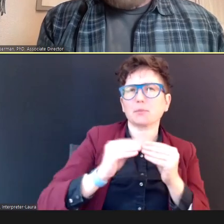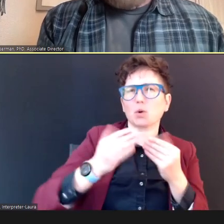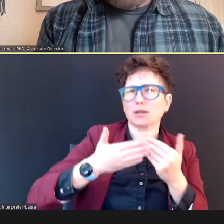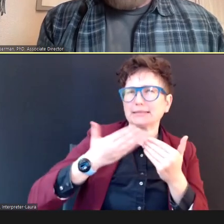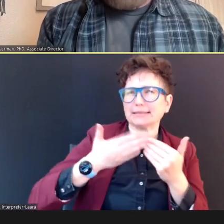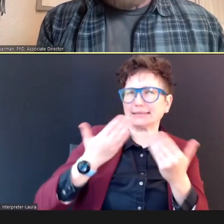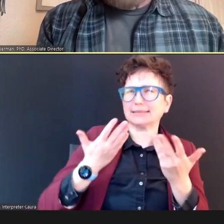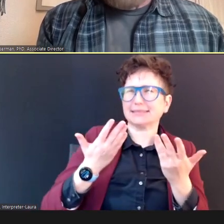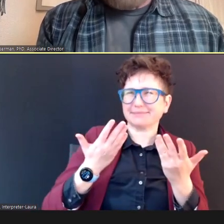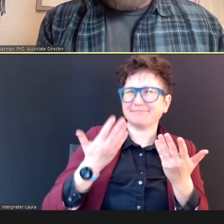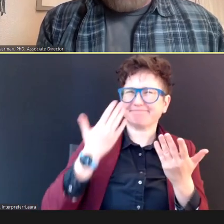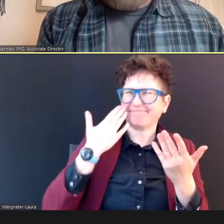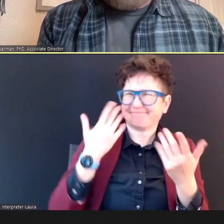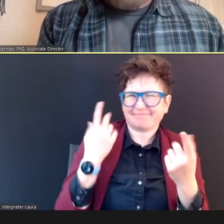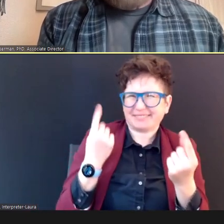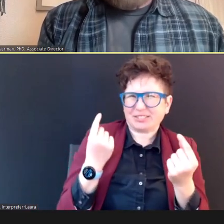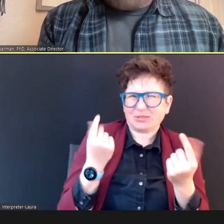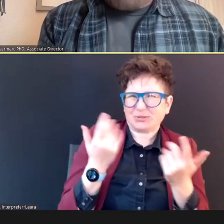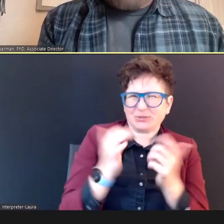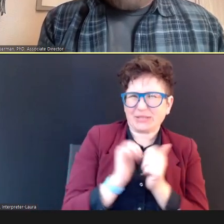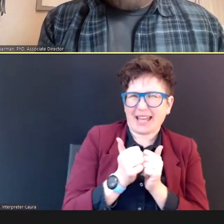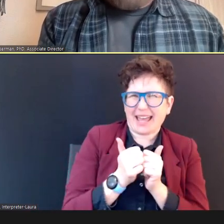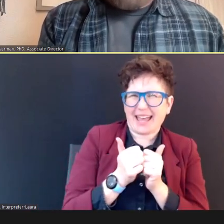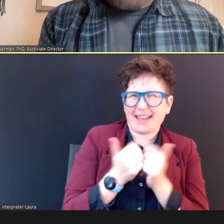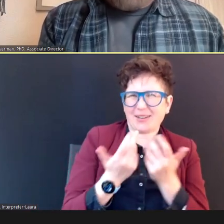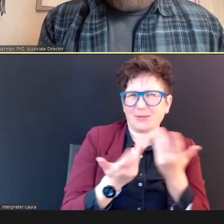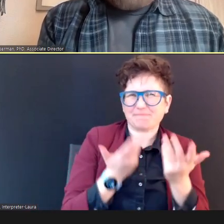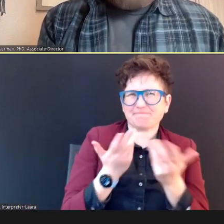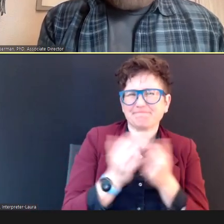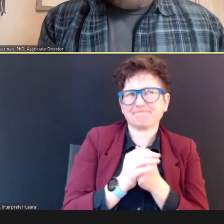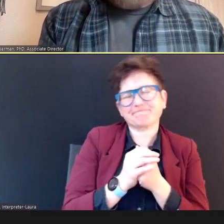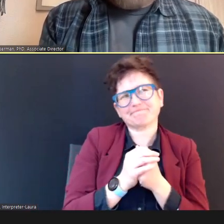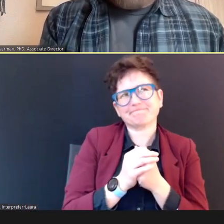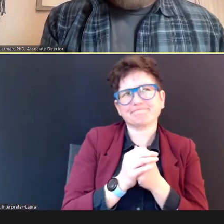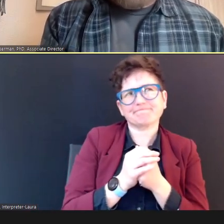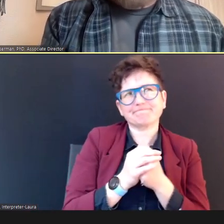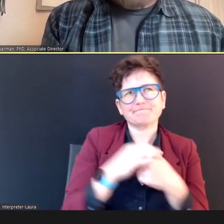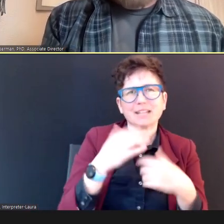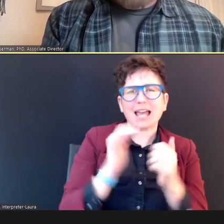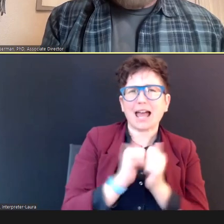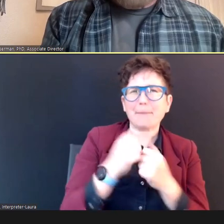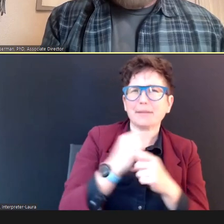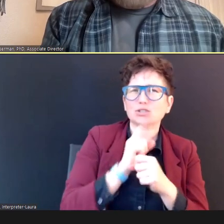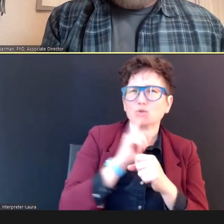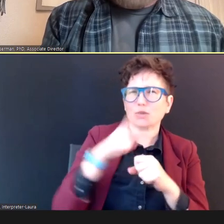How do you -- how do you make sure that children really get it?